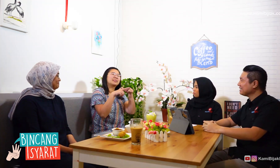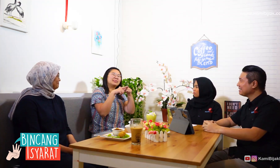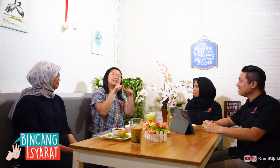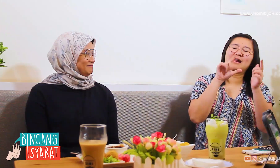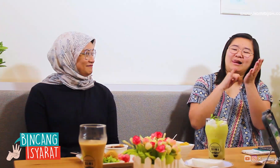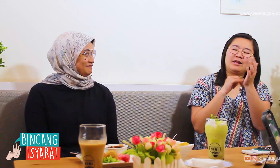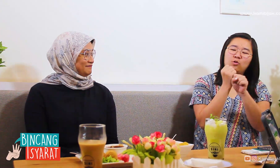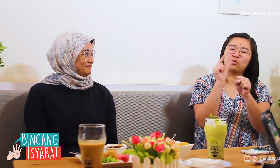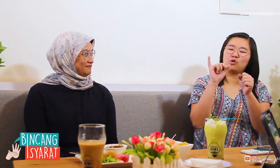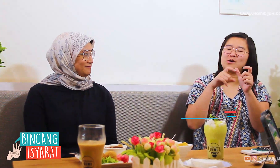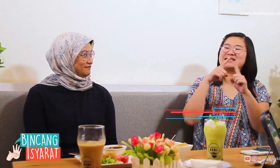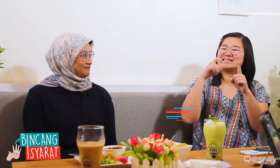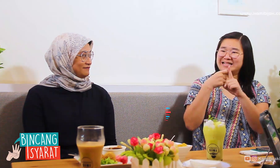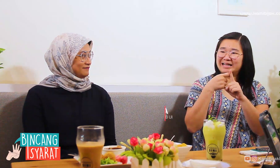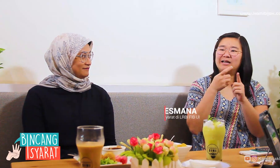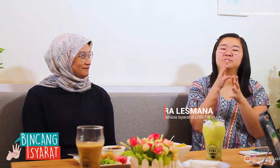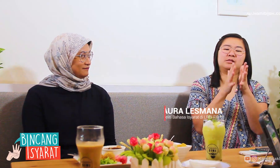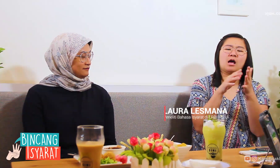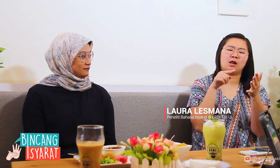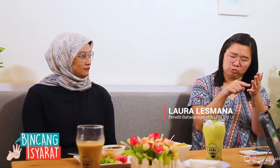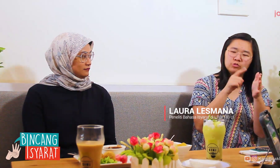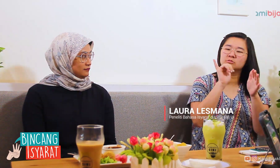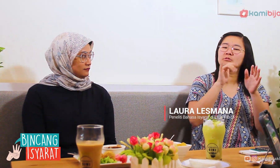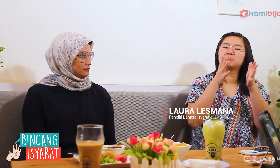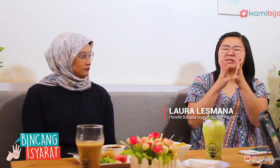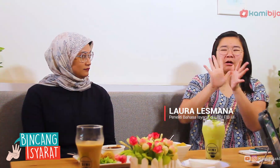linguistics Sign language is like